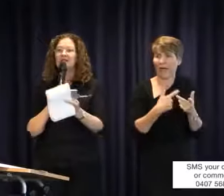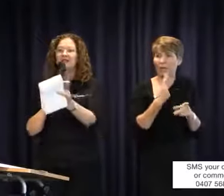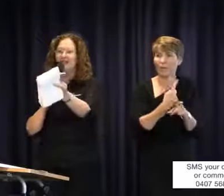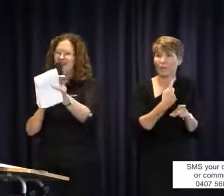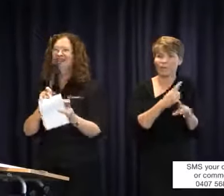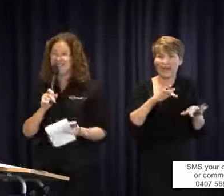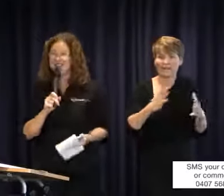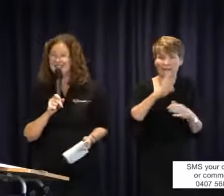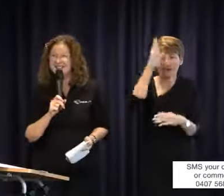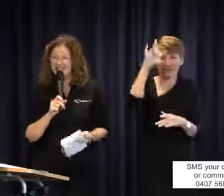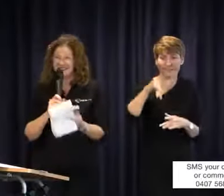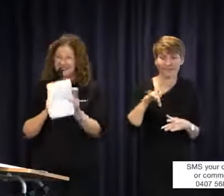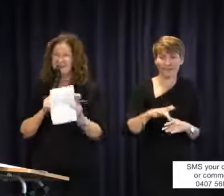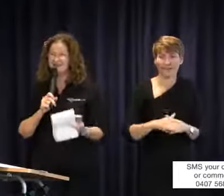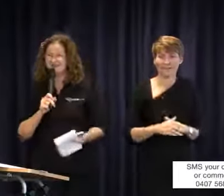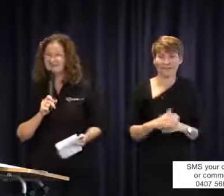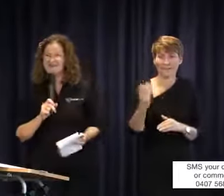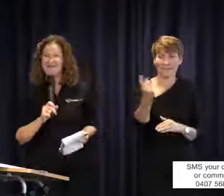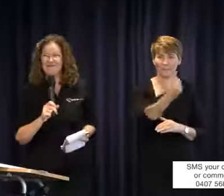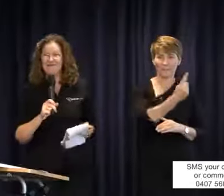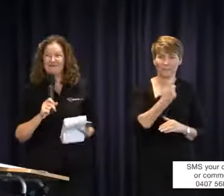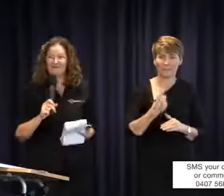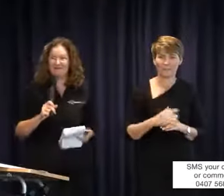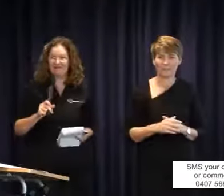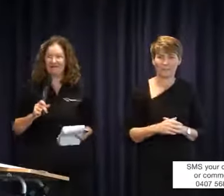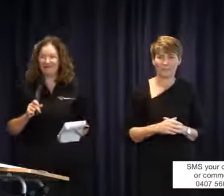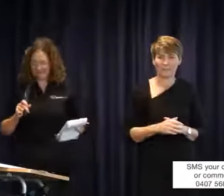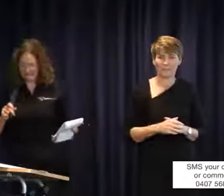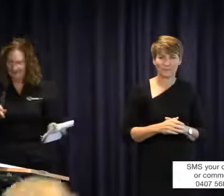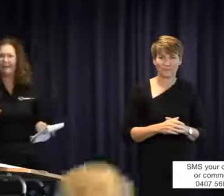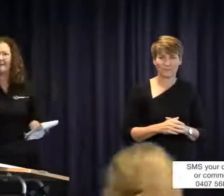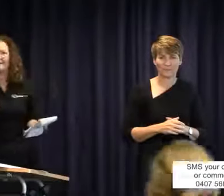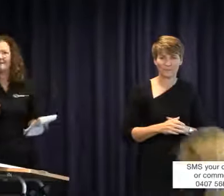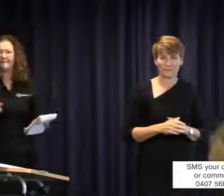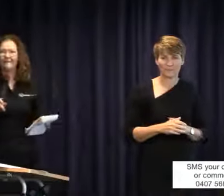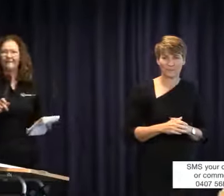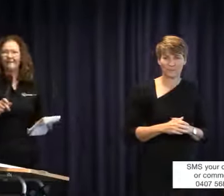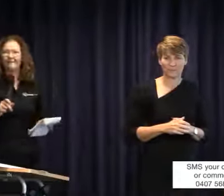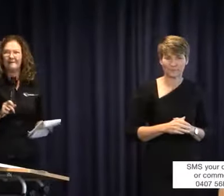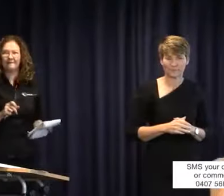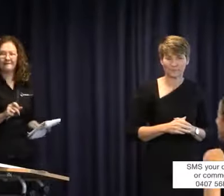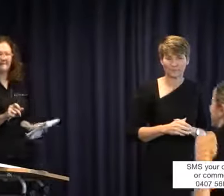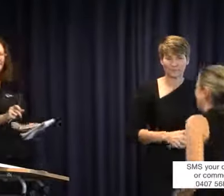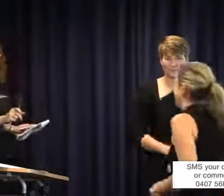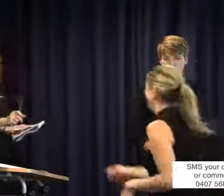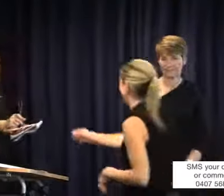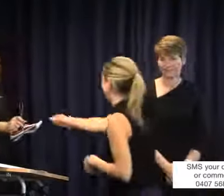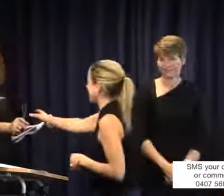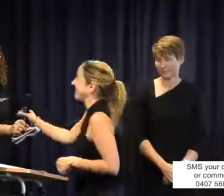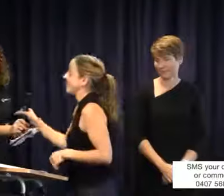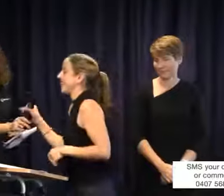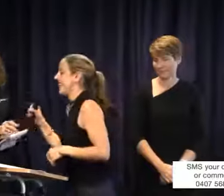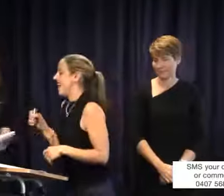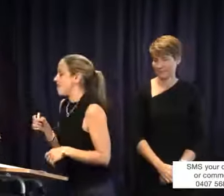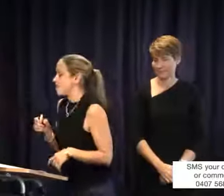so far? Yes, come up.